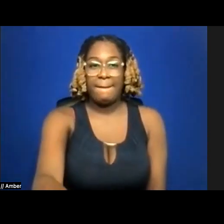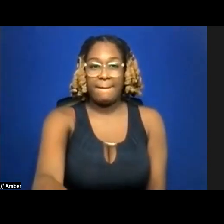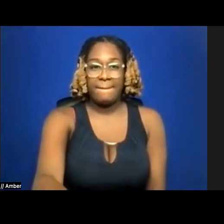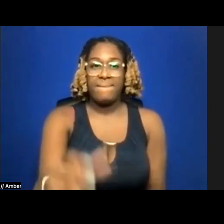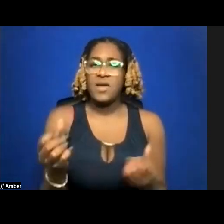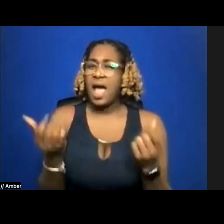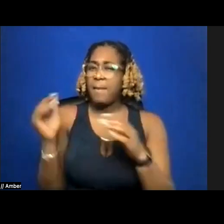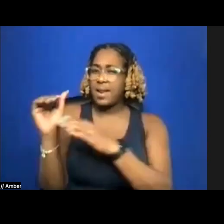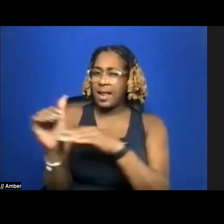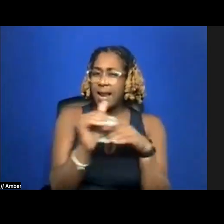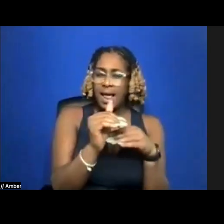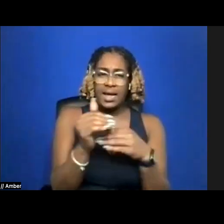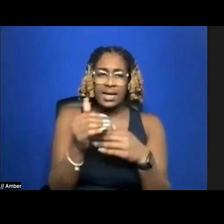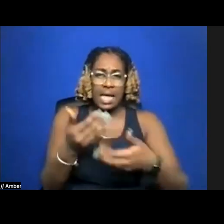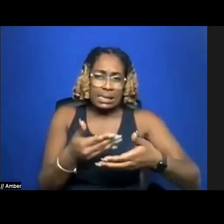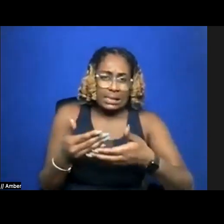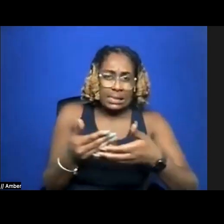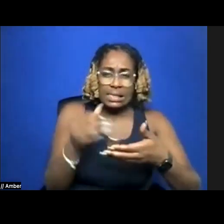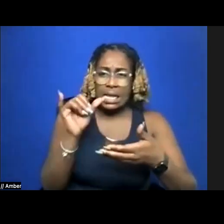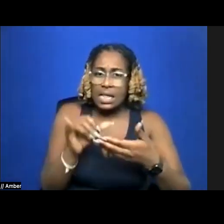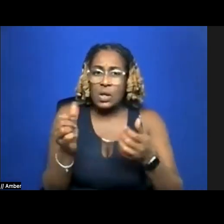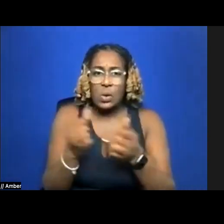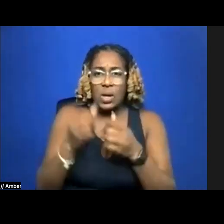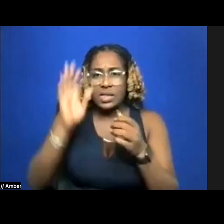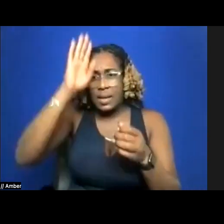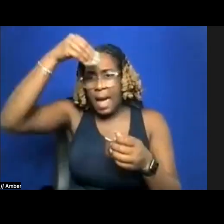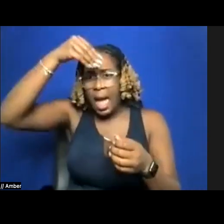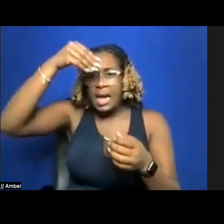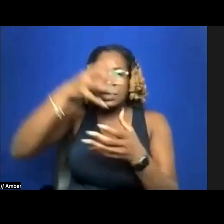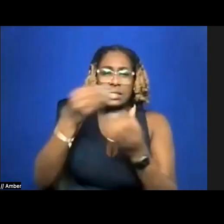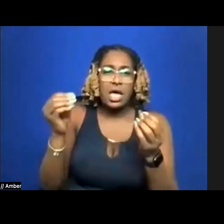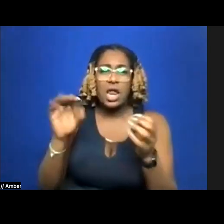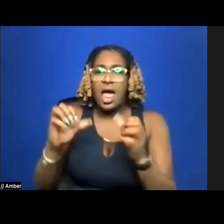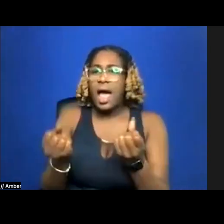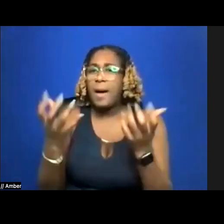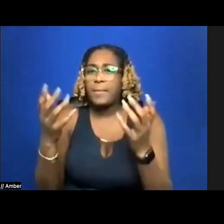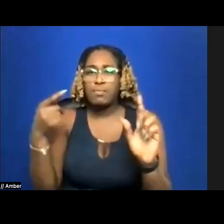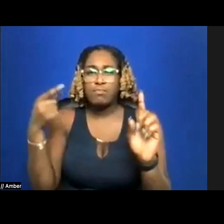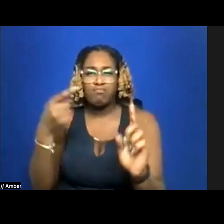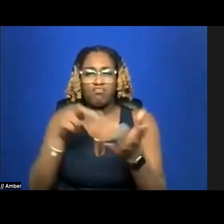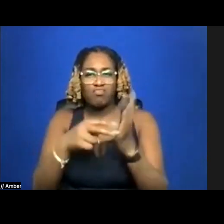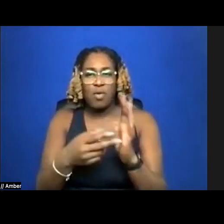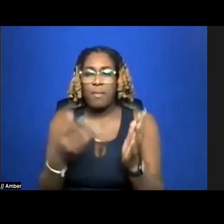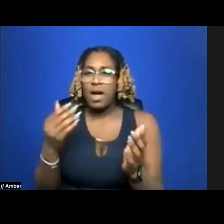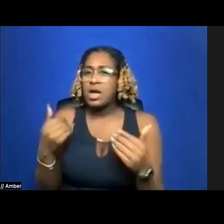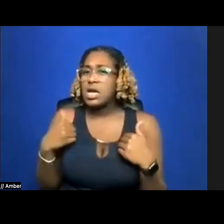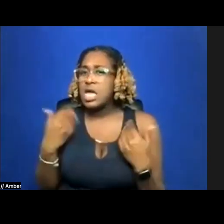her crimped bangs with drool? & how purposeful my adolescent fingers wiping play’s scuff